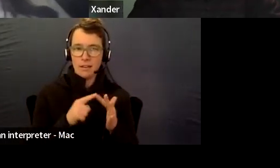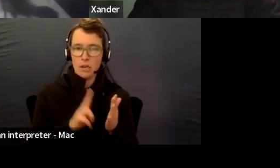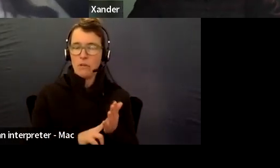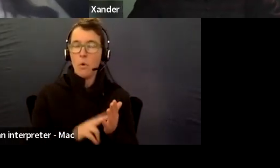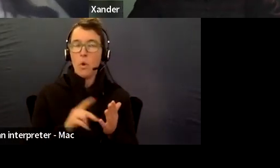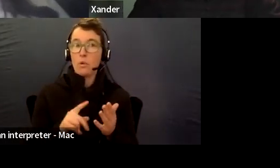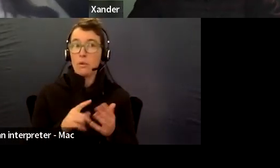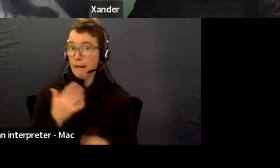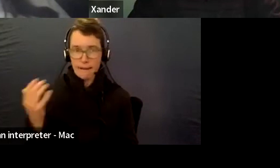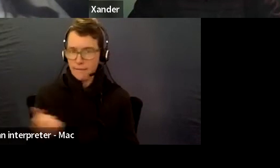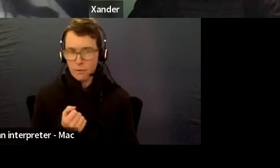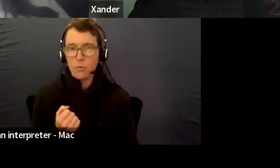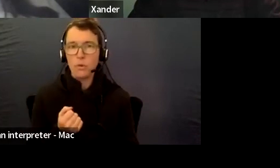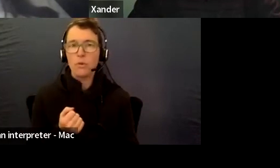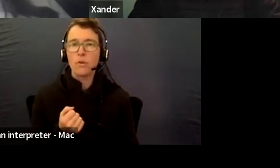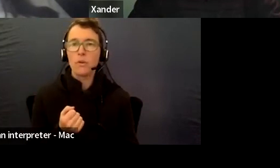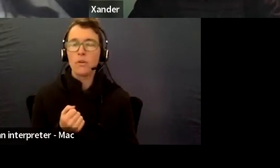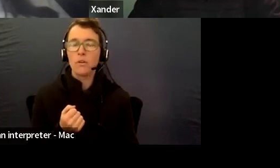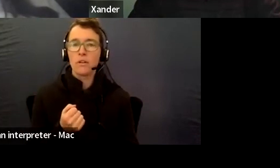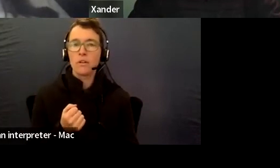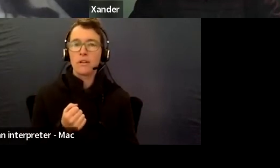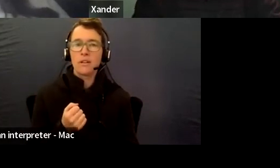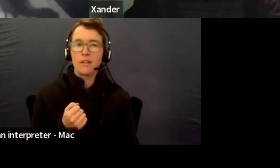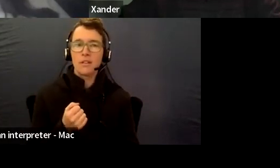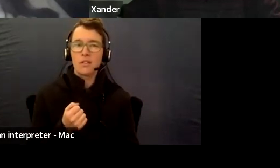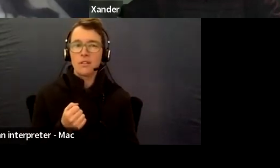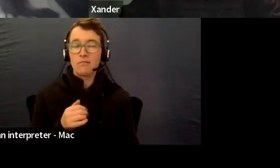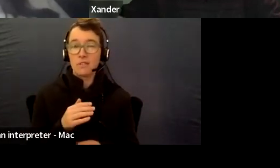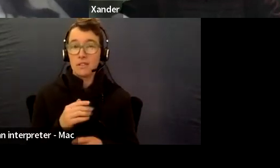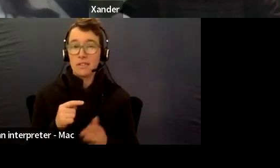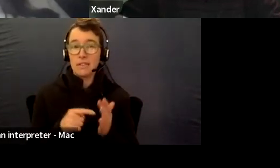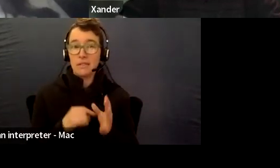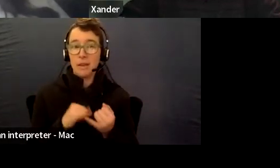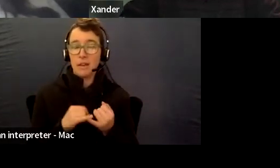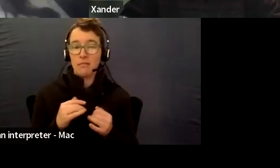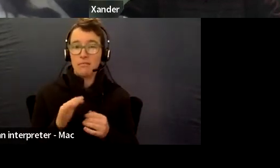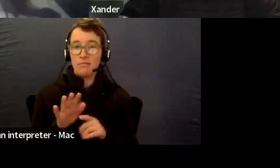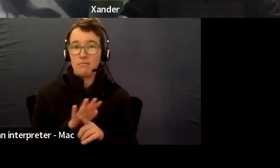For just a quick Google on the ABS website about 97%.